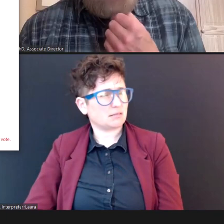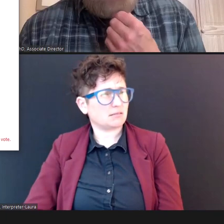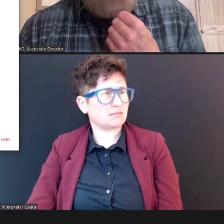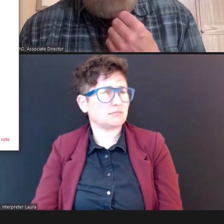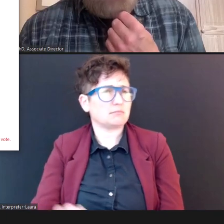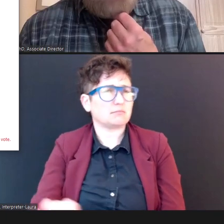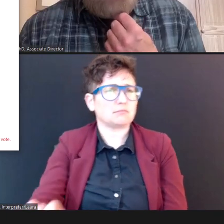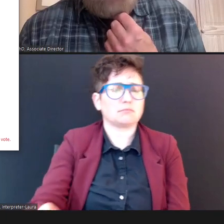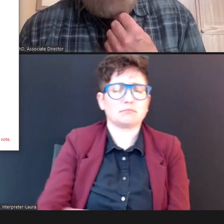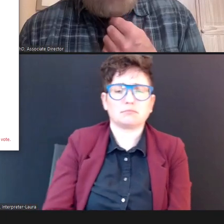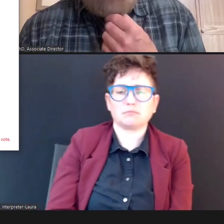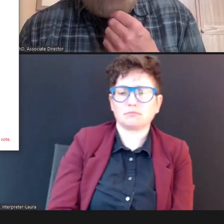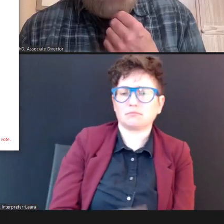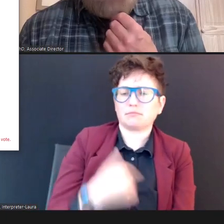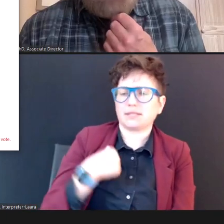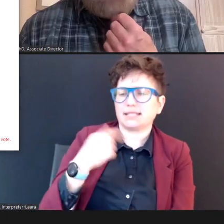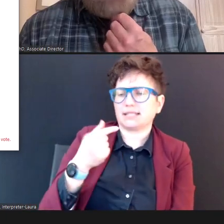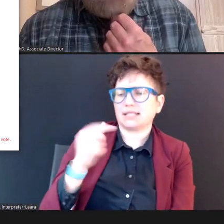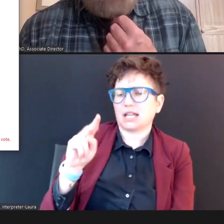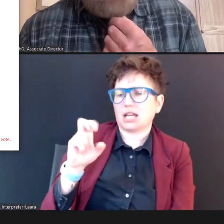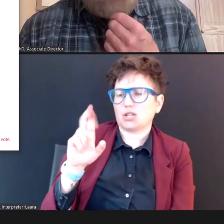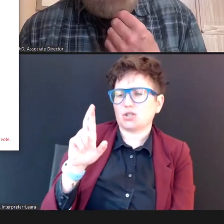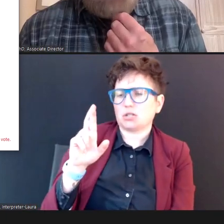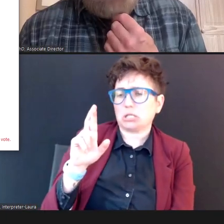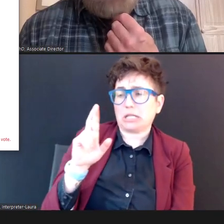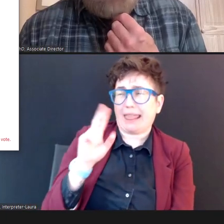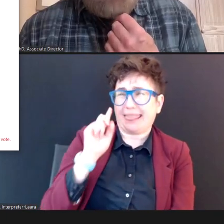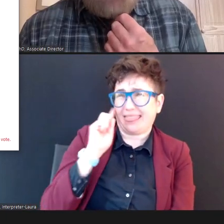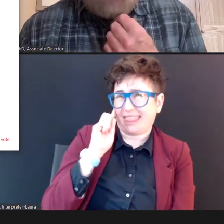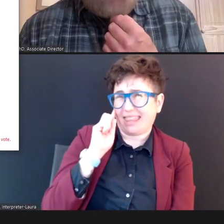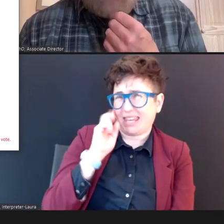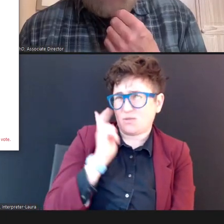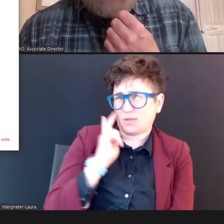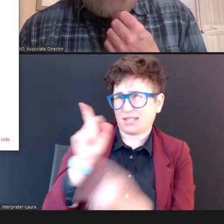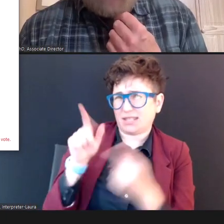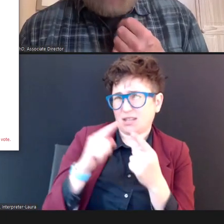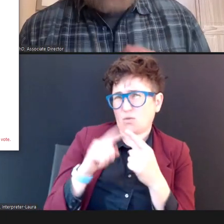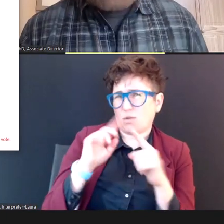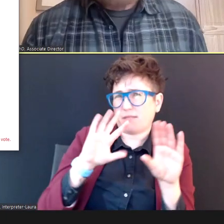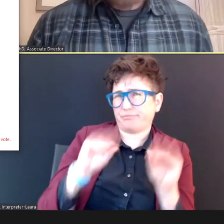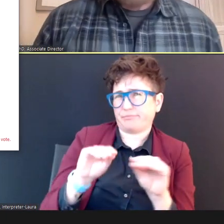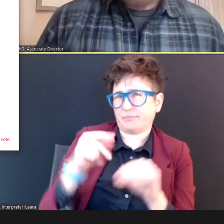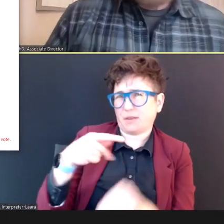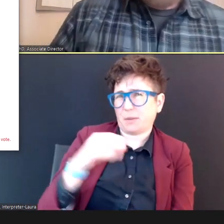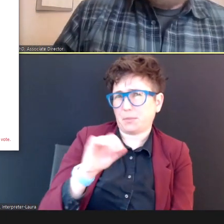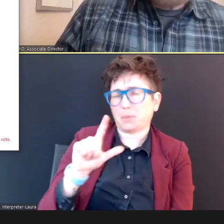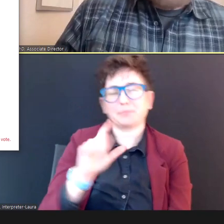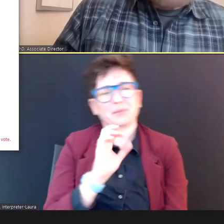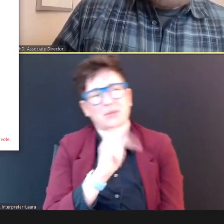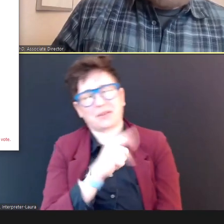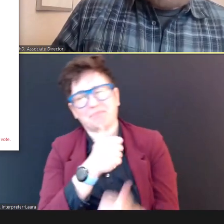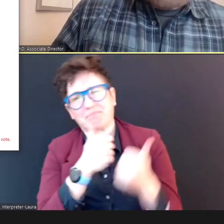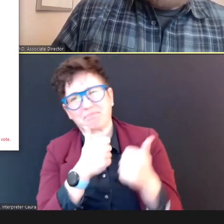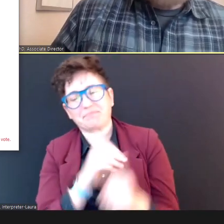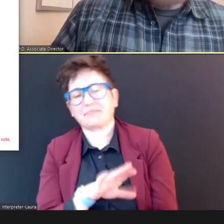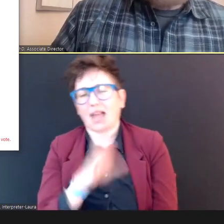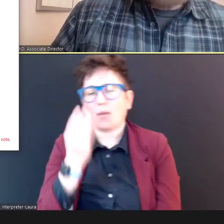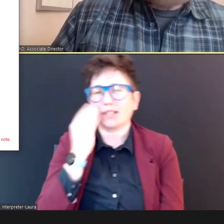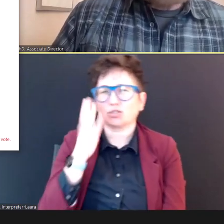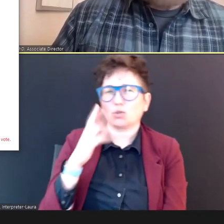Gunnar Thurman: This is Gunnar, I think so we'll see once I close the poll. Okay. Gunnar Thurman: I'll let you know what they are. William Eiserman, Ph.D.: